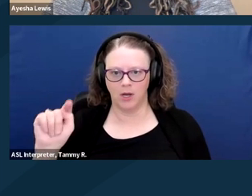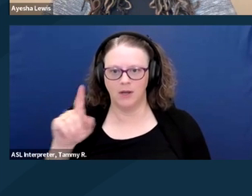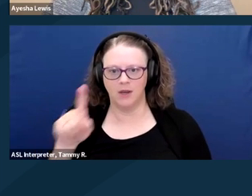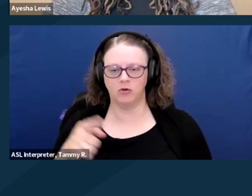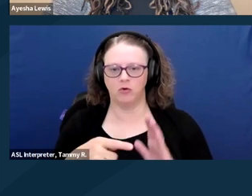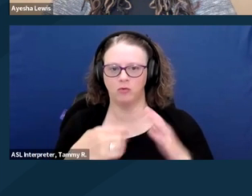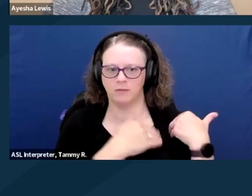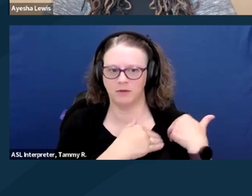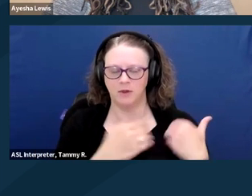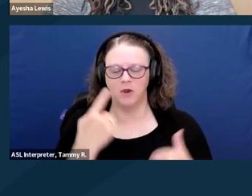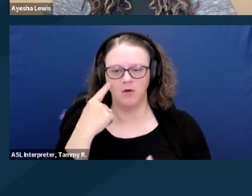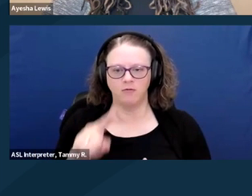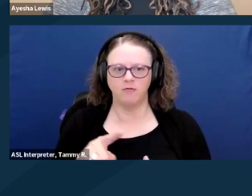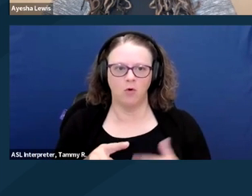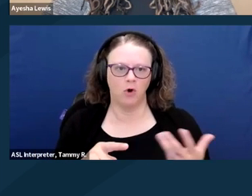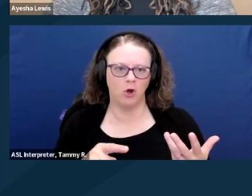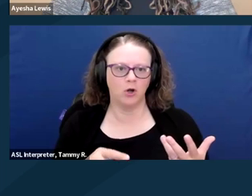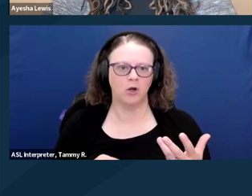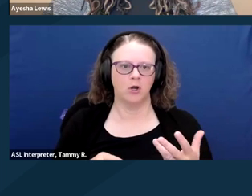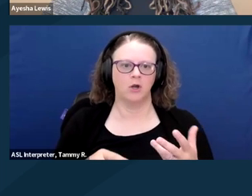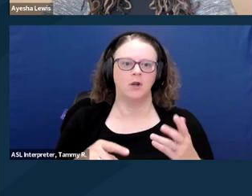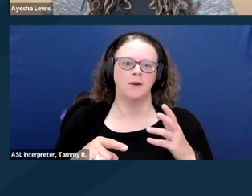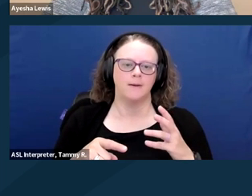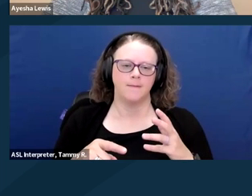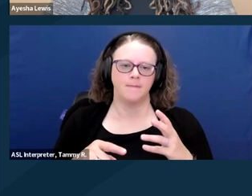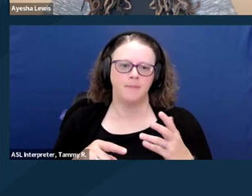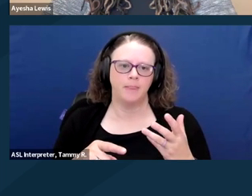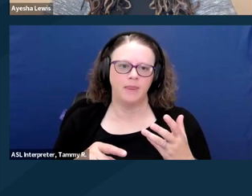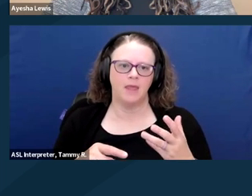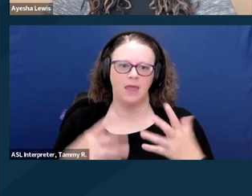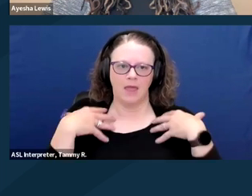and environmental policy. She also contributed to global research